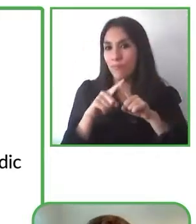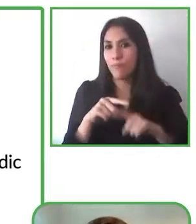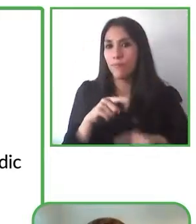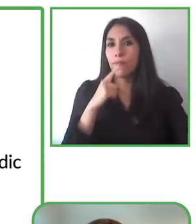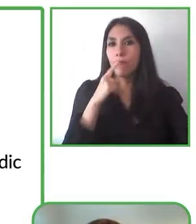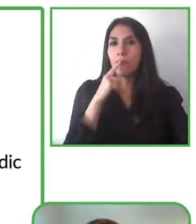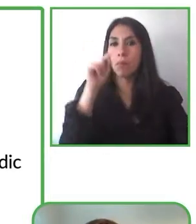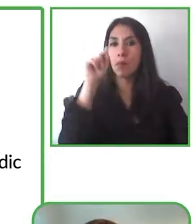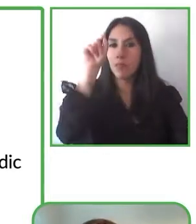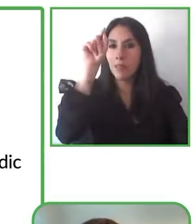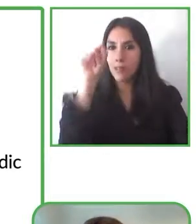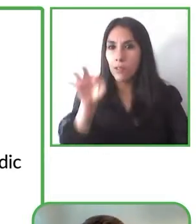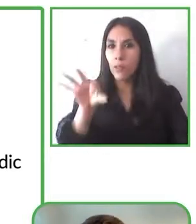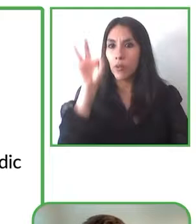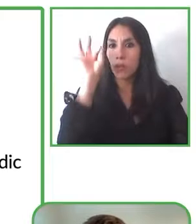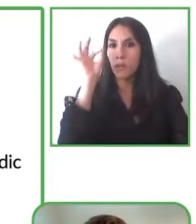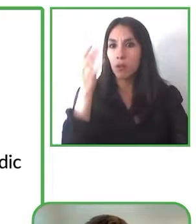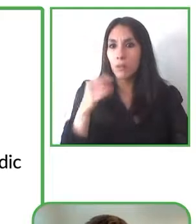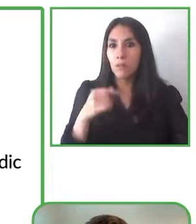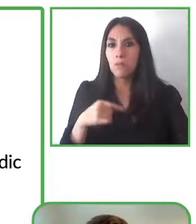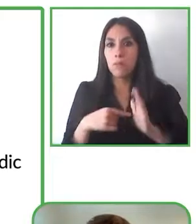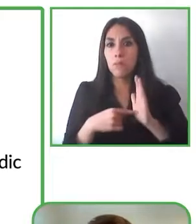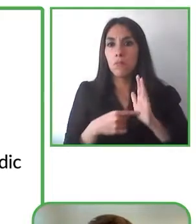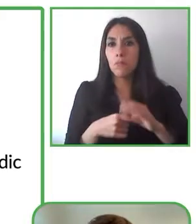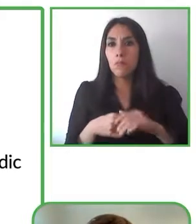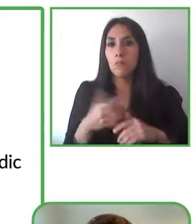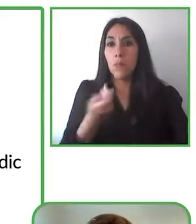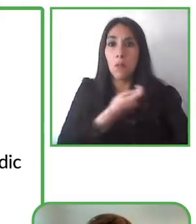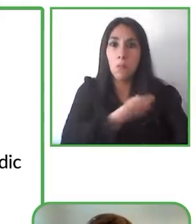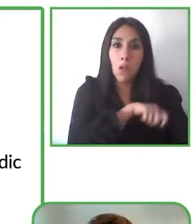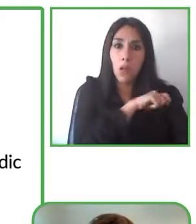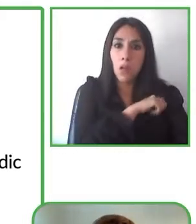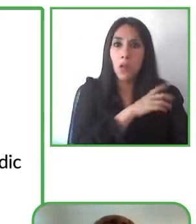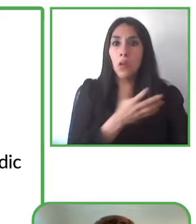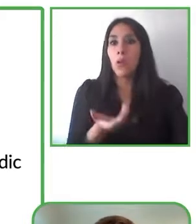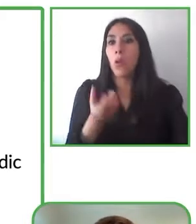also enables us to expand to other regions really fast, the